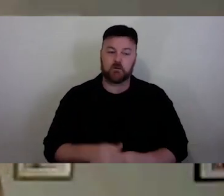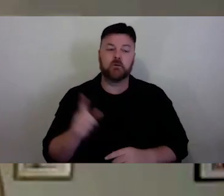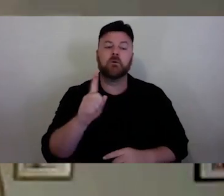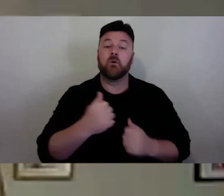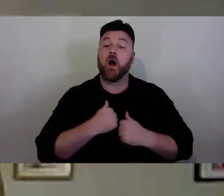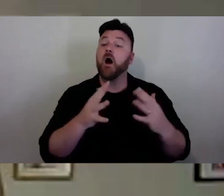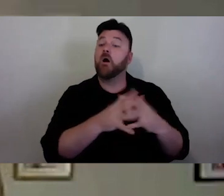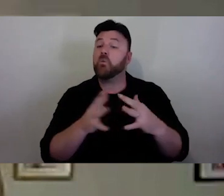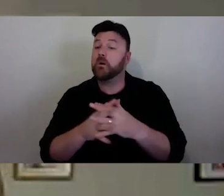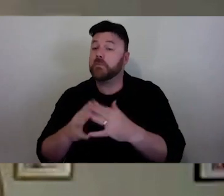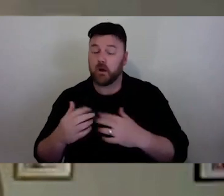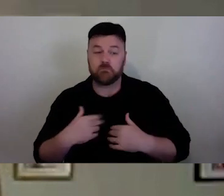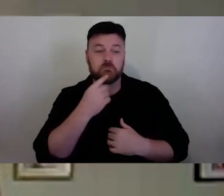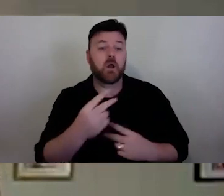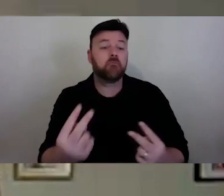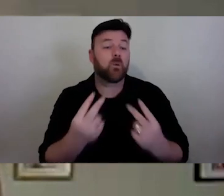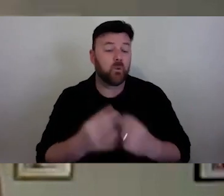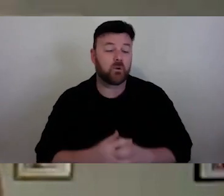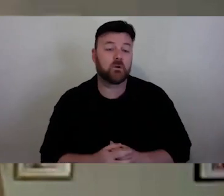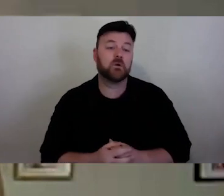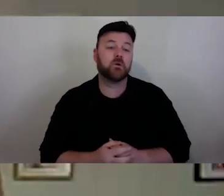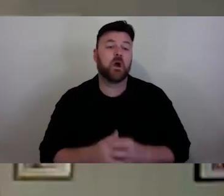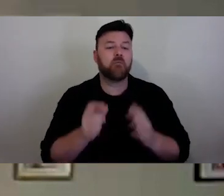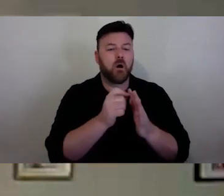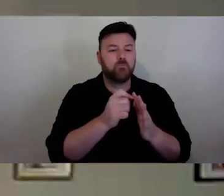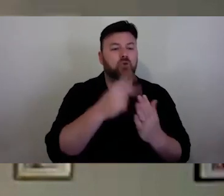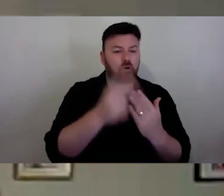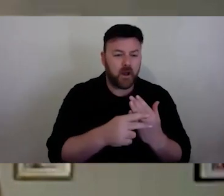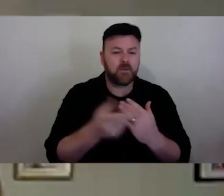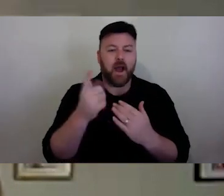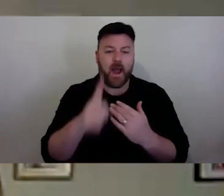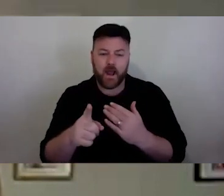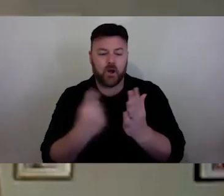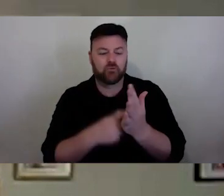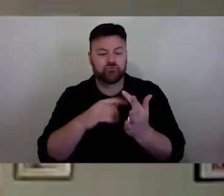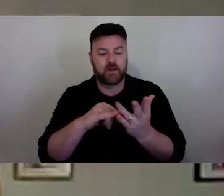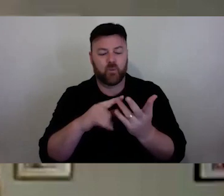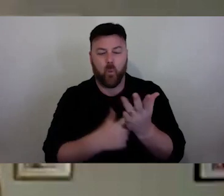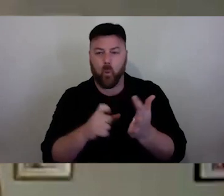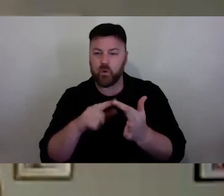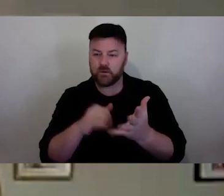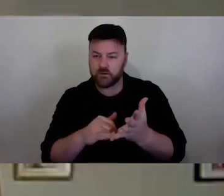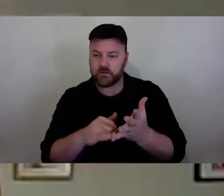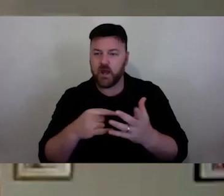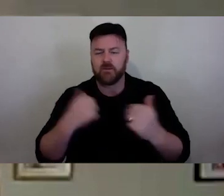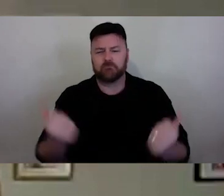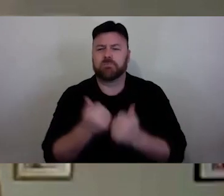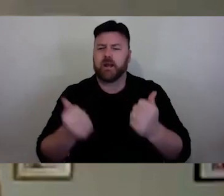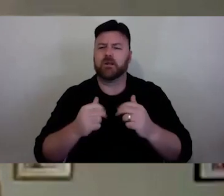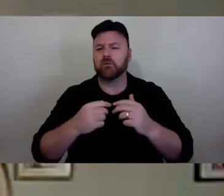listen to that tomorrow evening. Australiacouncil.gov.au - programs - resources for more information on all of these resources veil.